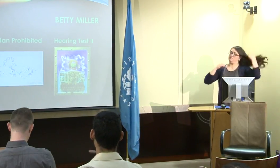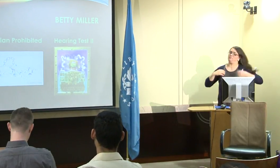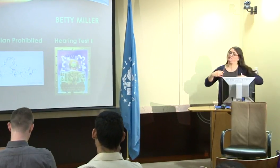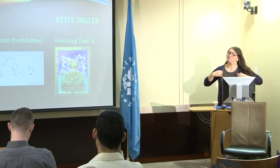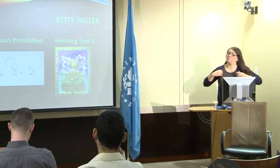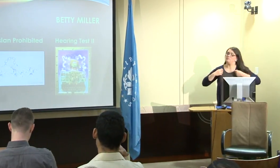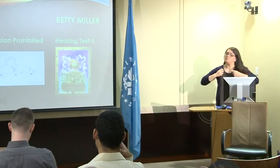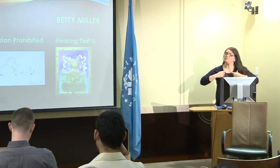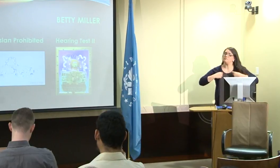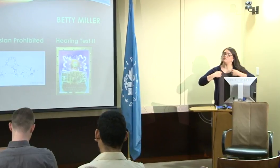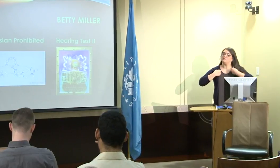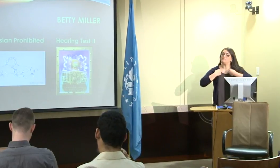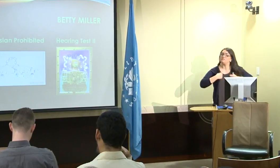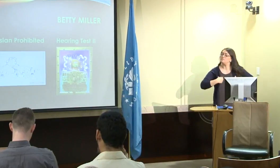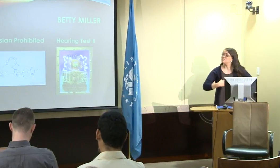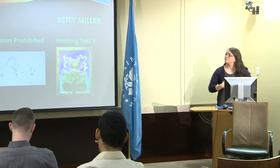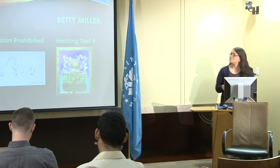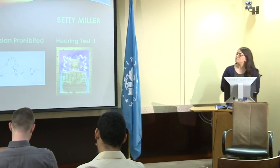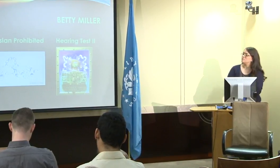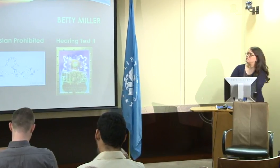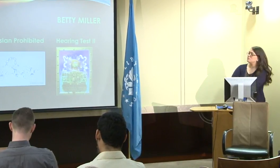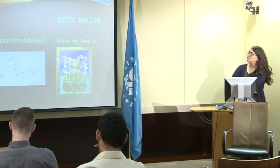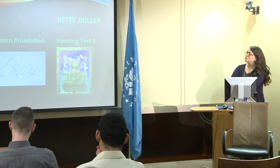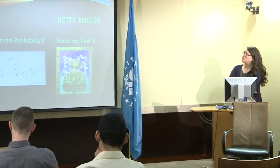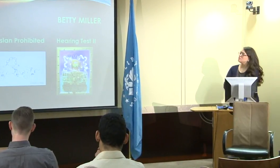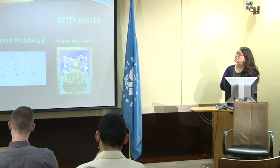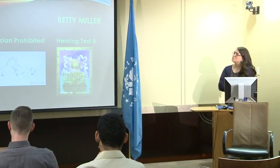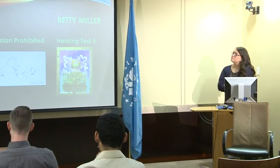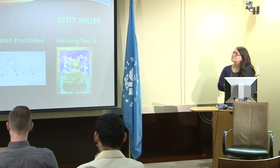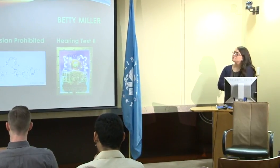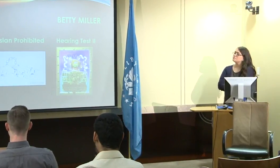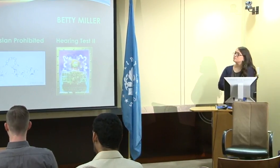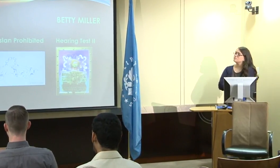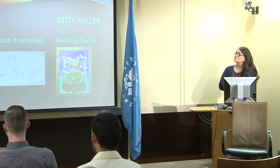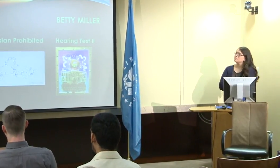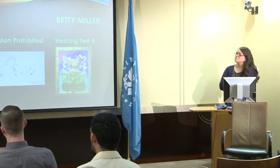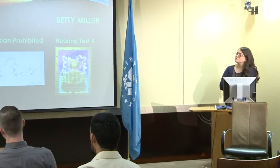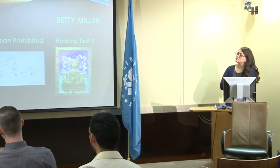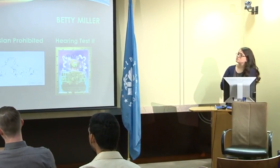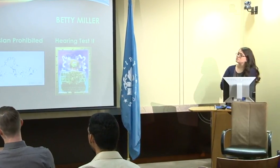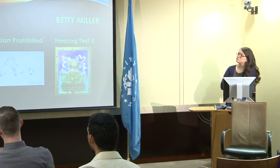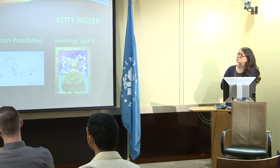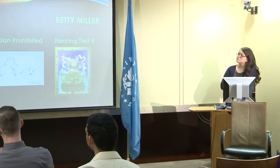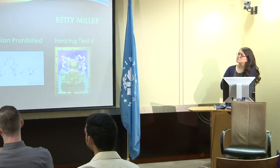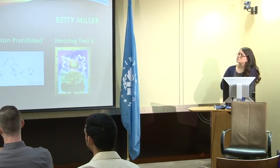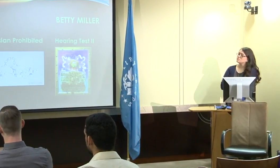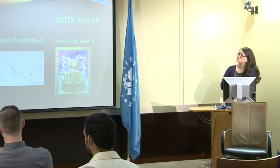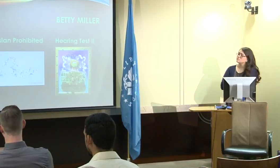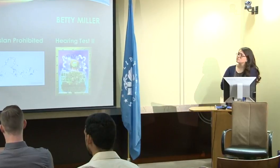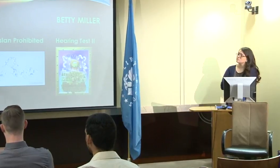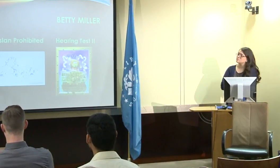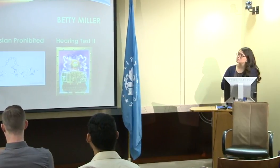So I'd like to expand on De'VIA through looking at actual artwork.